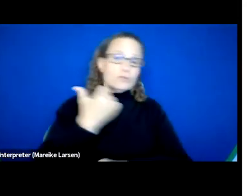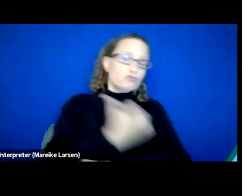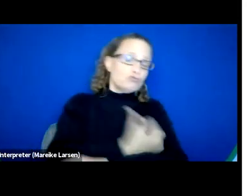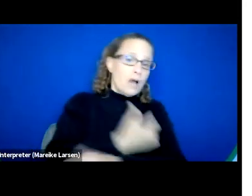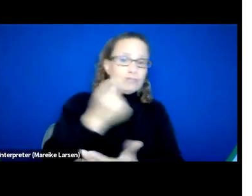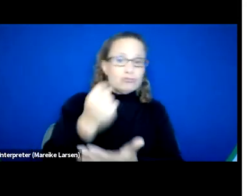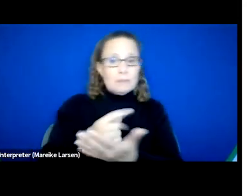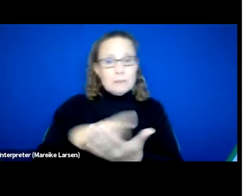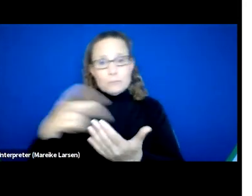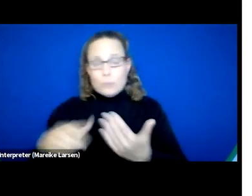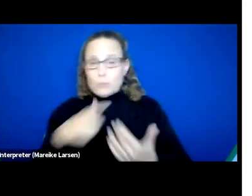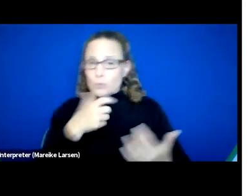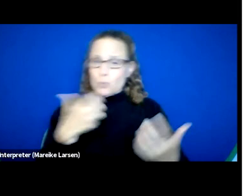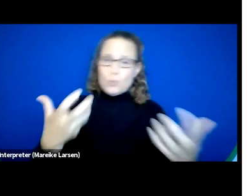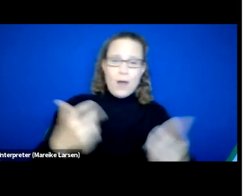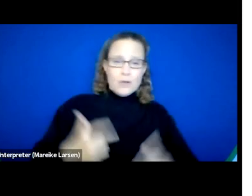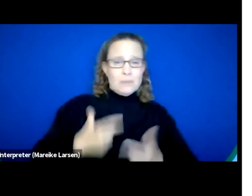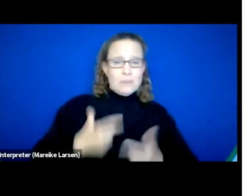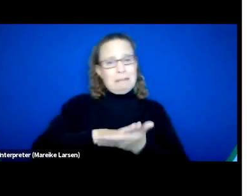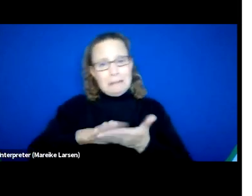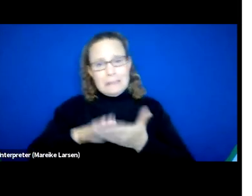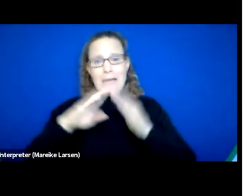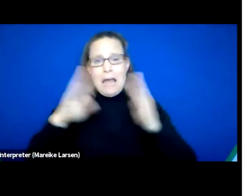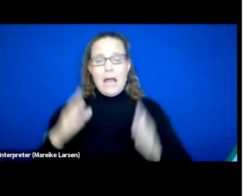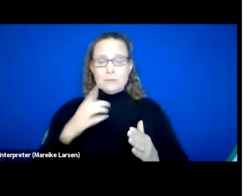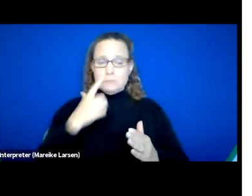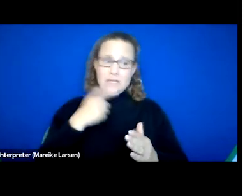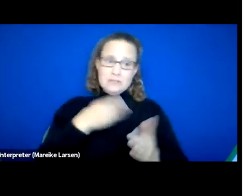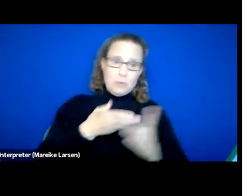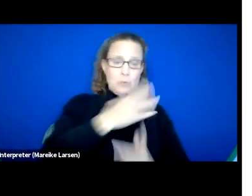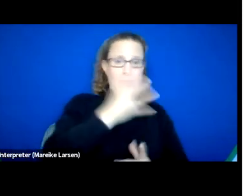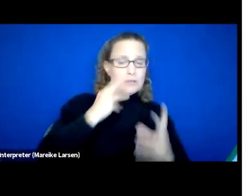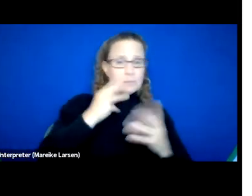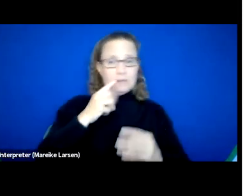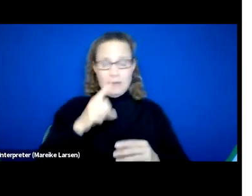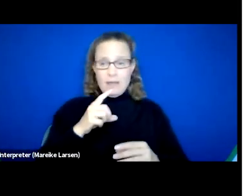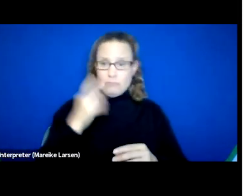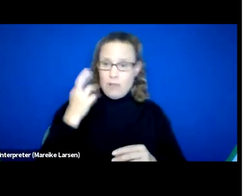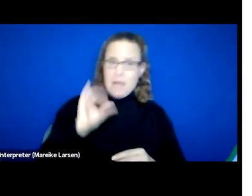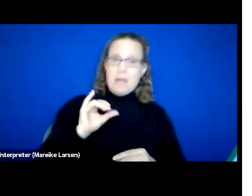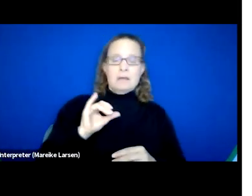because through their experiences, they've discovered that know if that may be really useful